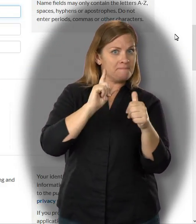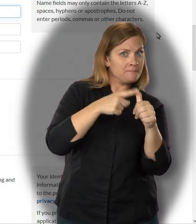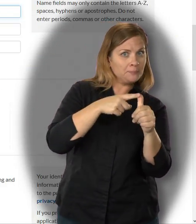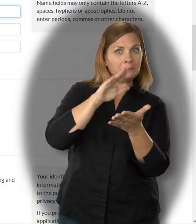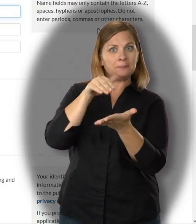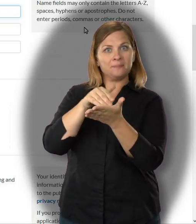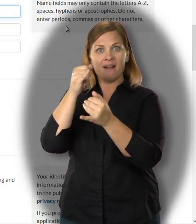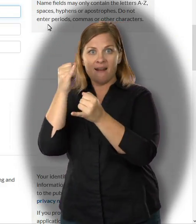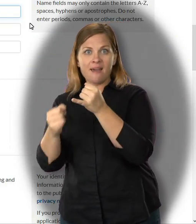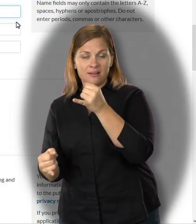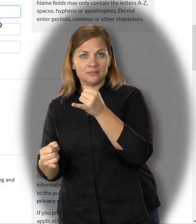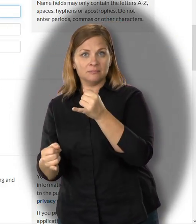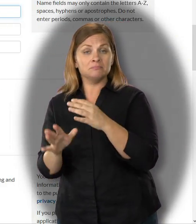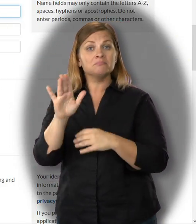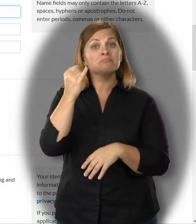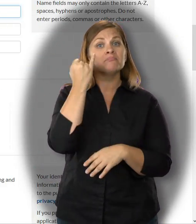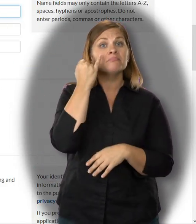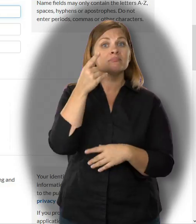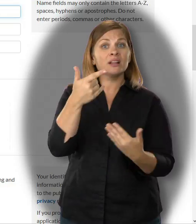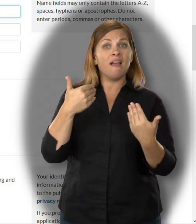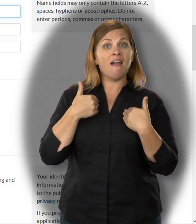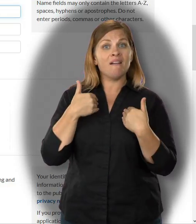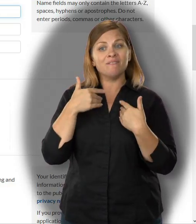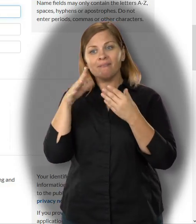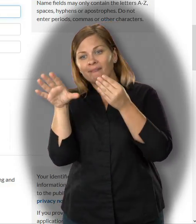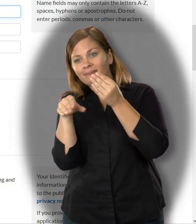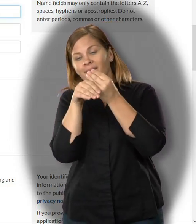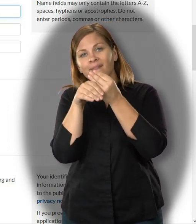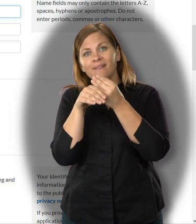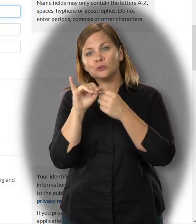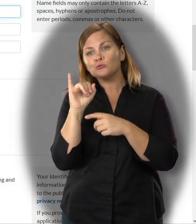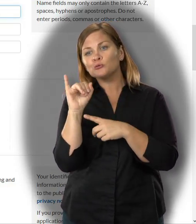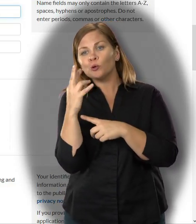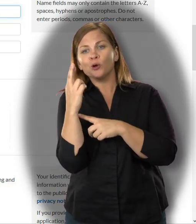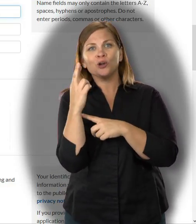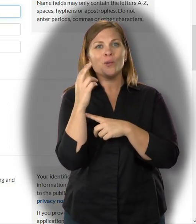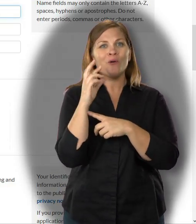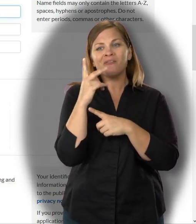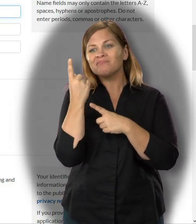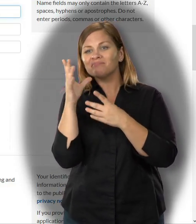On the second page, first type your first, middle and last name.